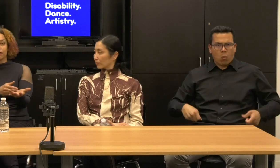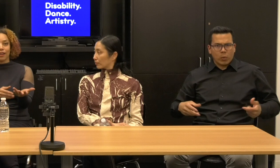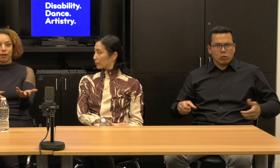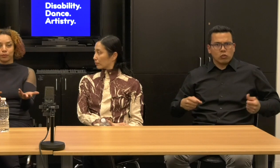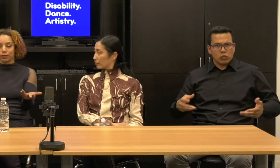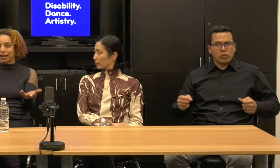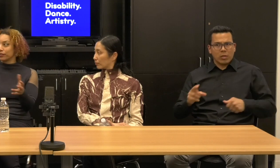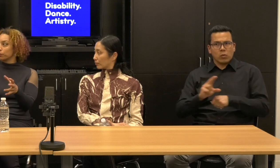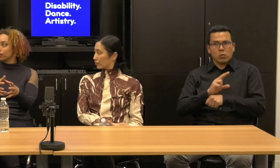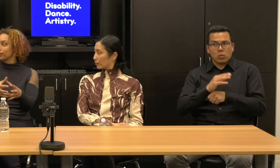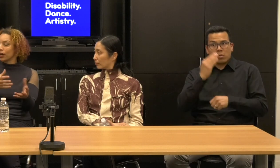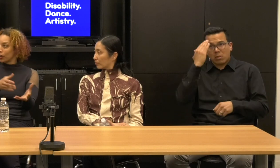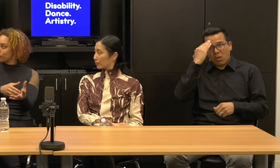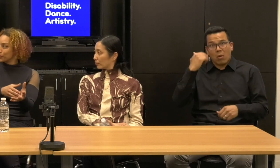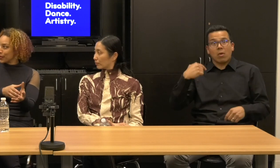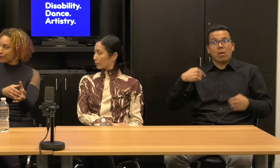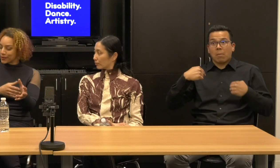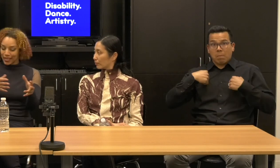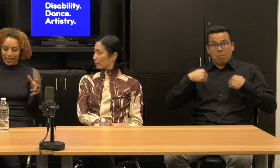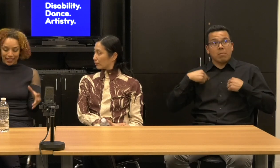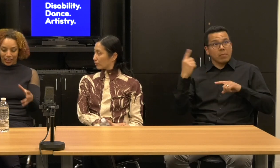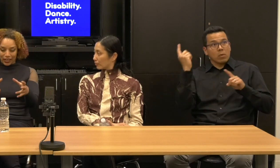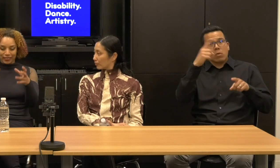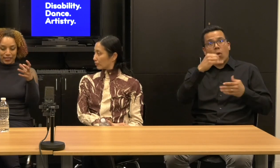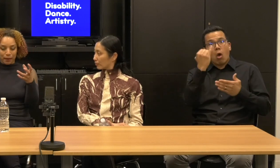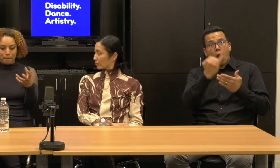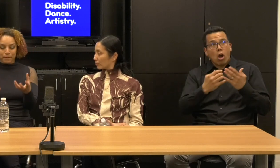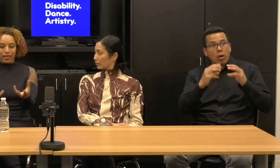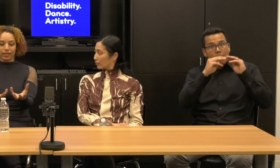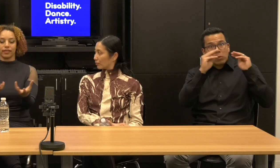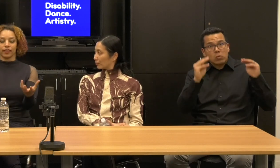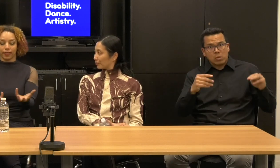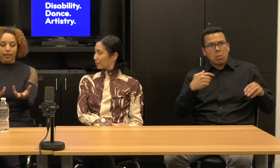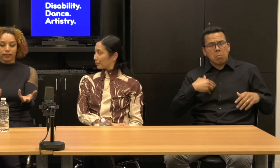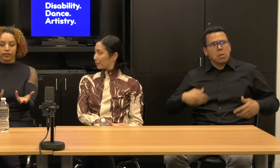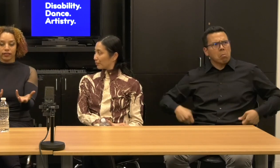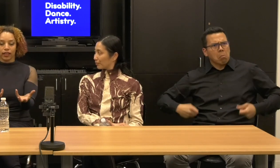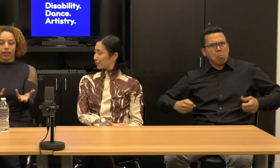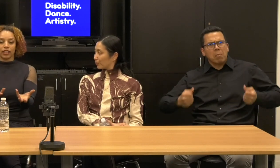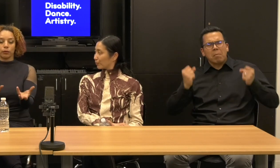I've ridden ramps around the world and art museums that are these amazing things.